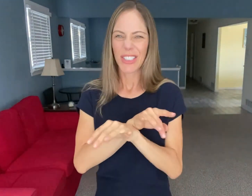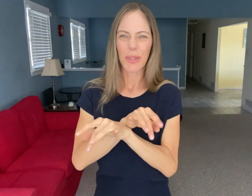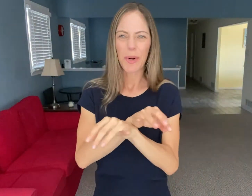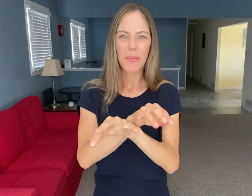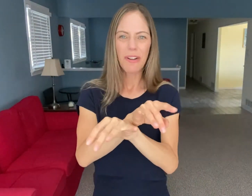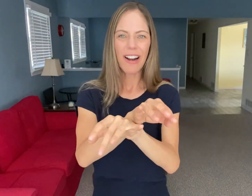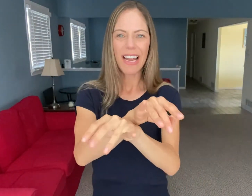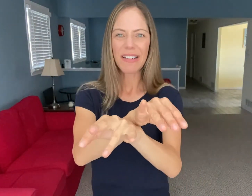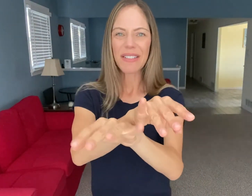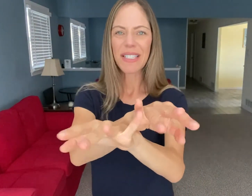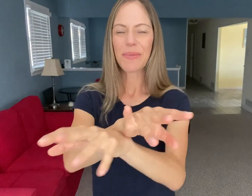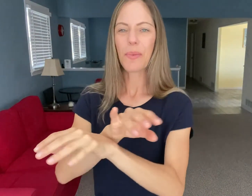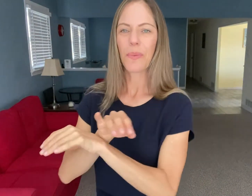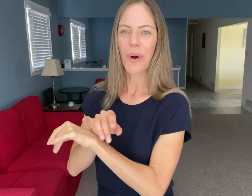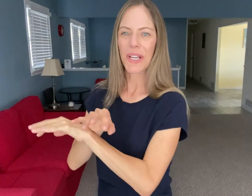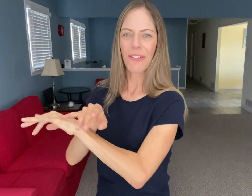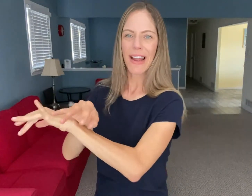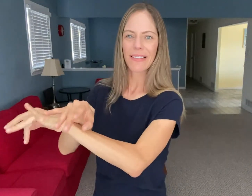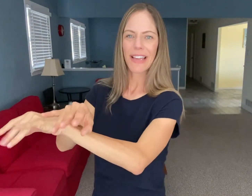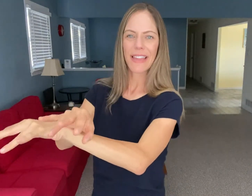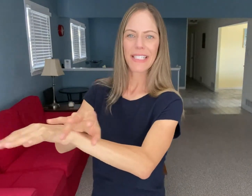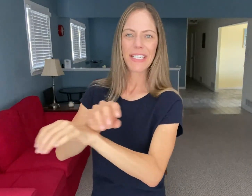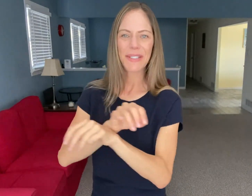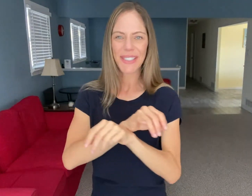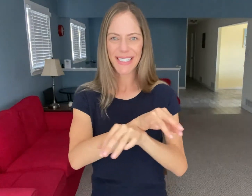squirming around walking around like they do.